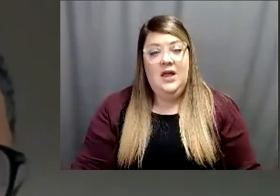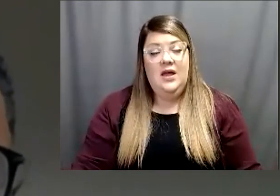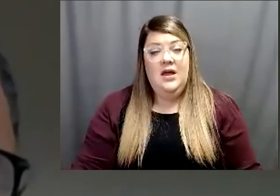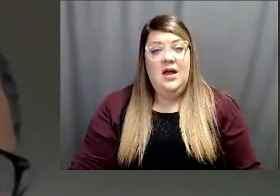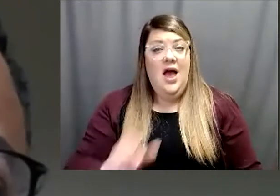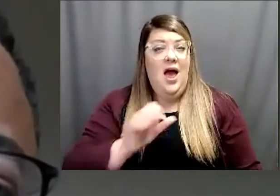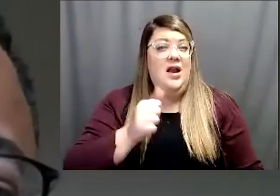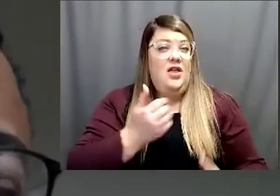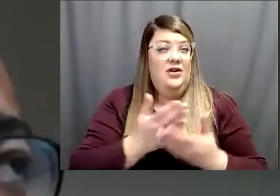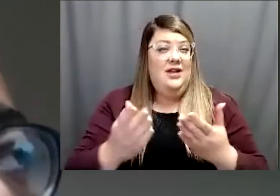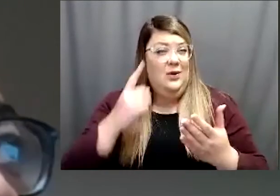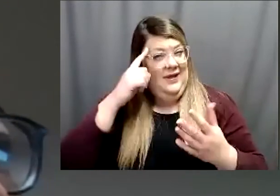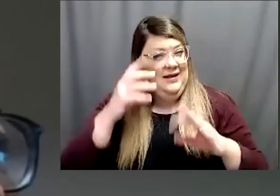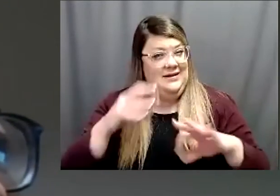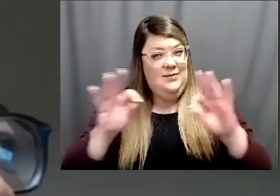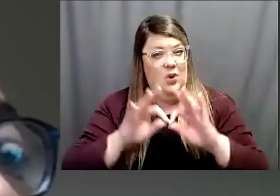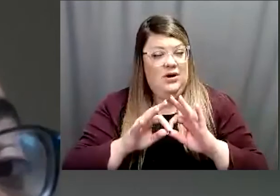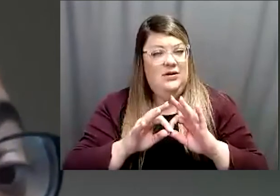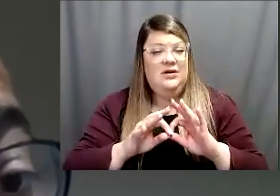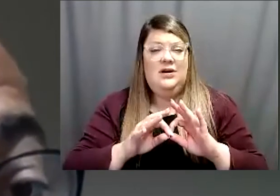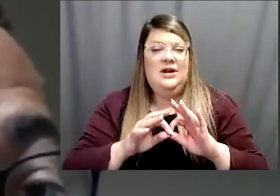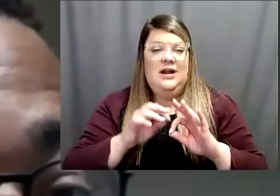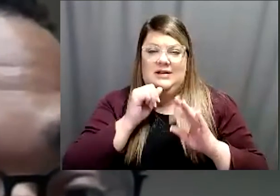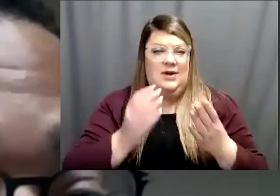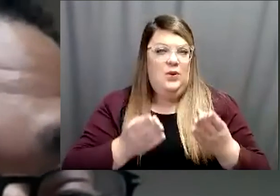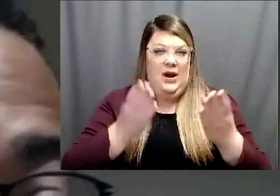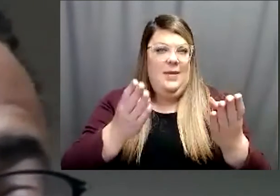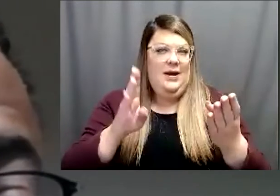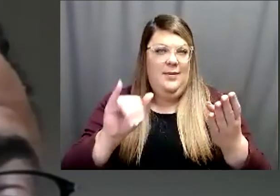is not necessarily hasn't been recommended by the CDC, but you know there's other groups around the